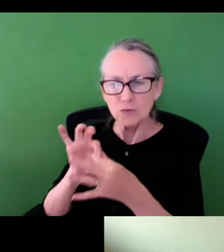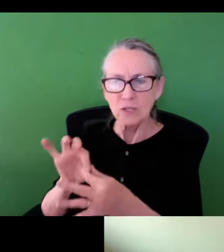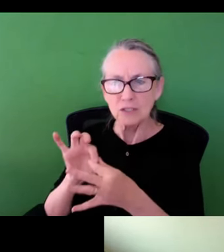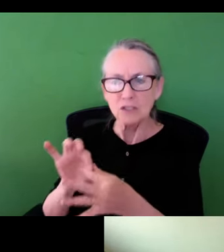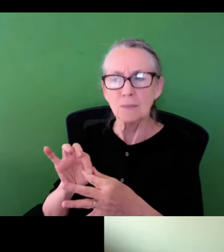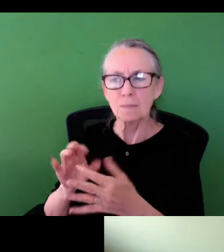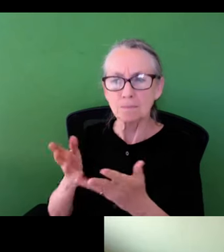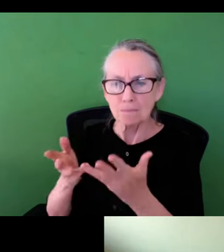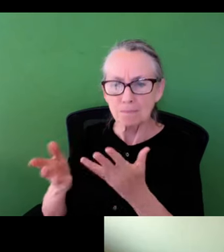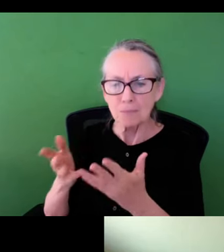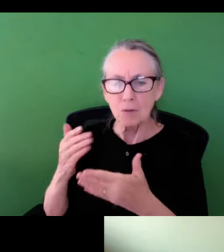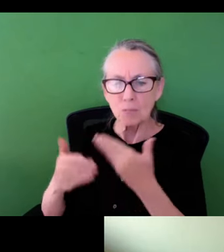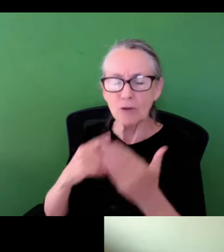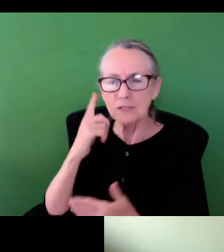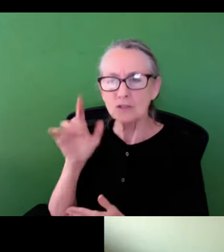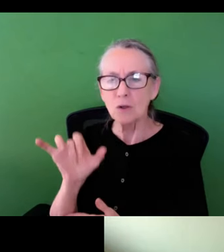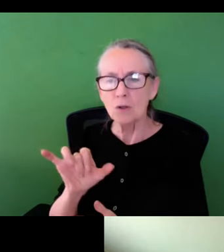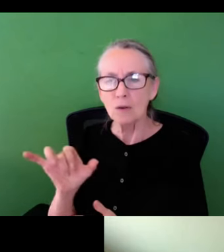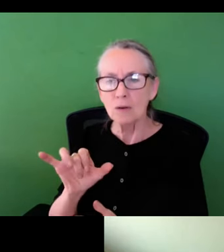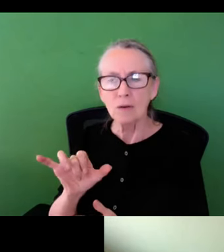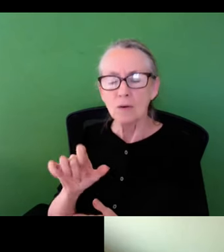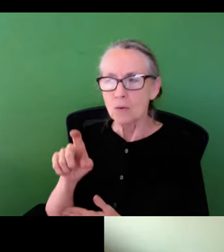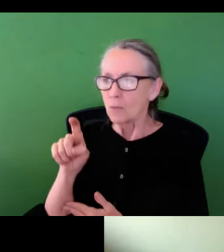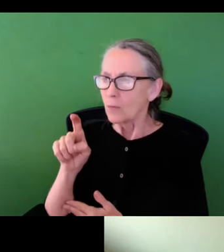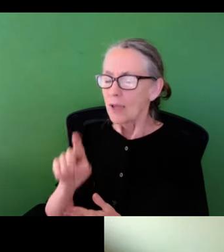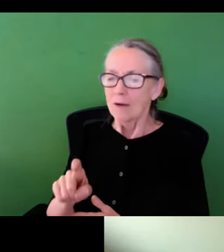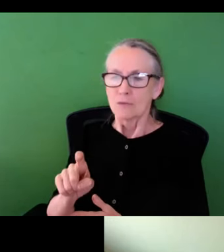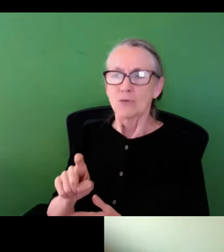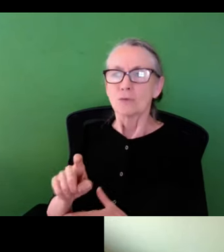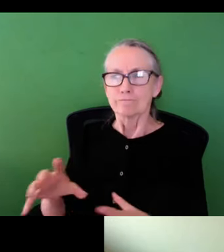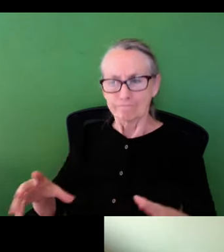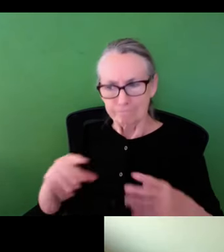right? In terms of what is this relationship and engagement process look like